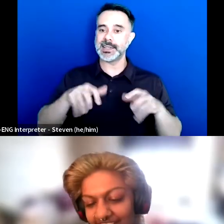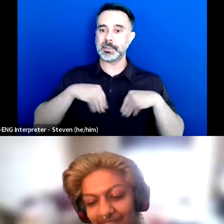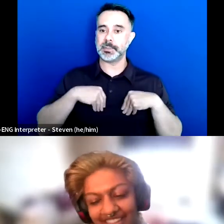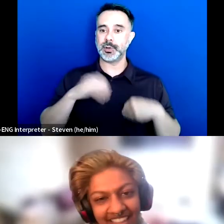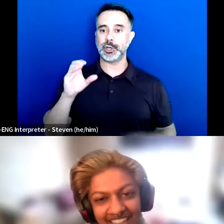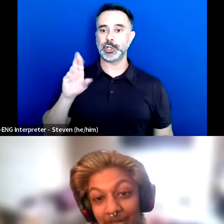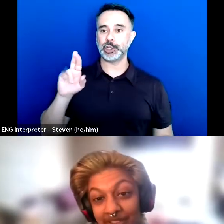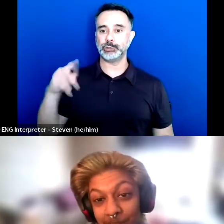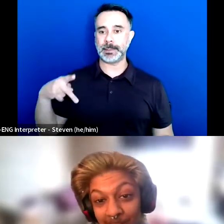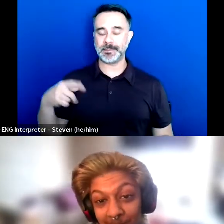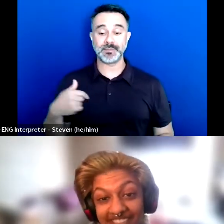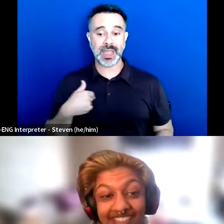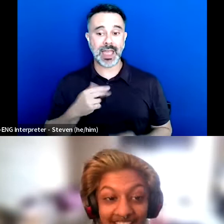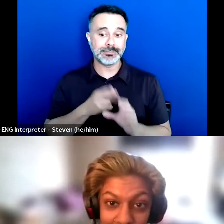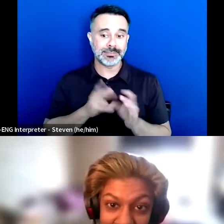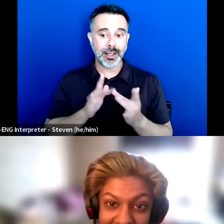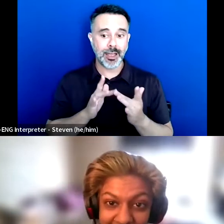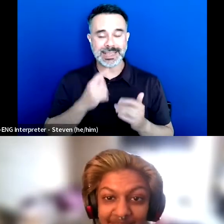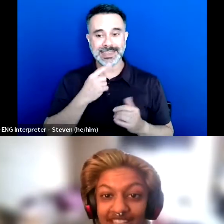and I'm like hey, you know what the problem is?